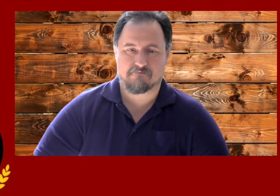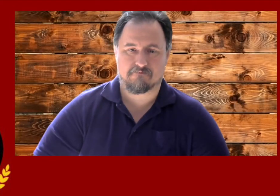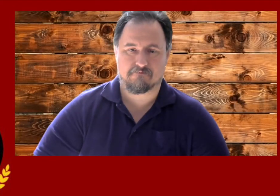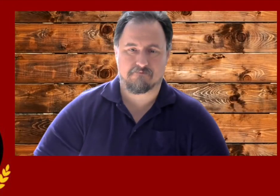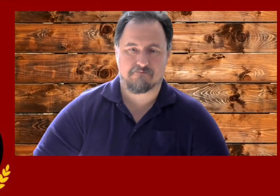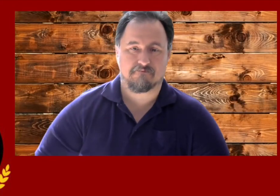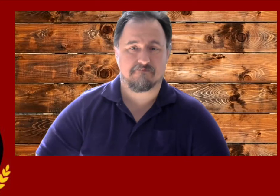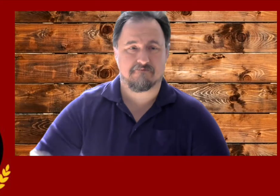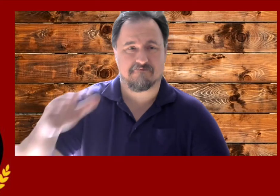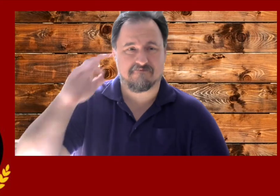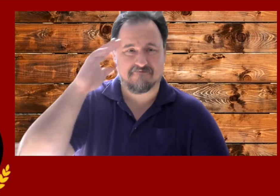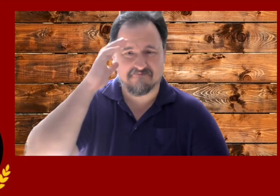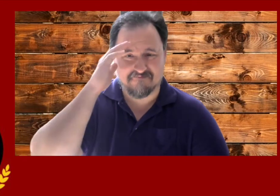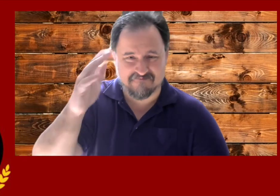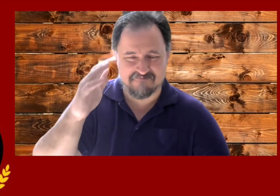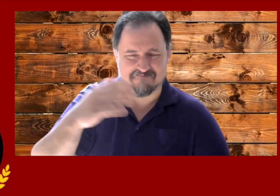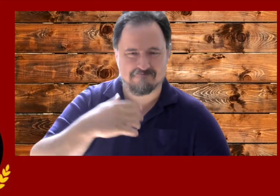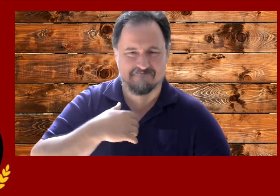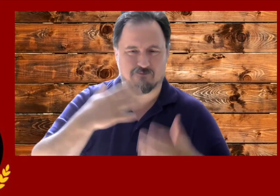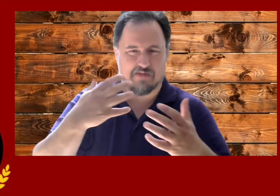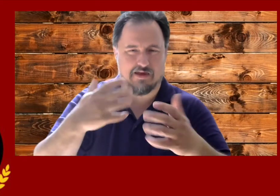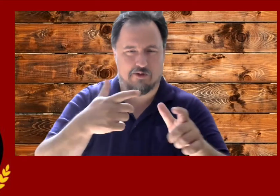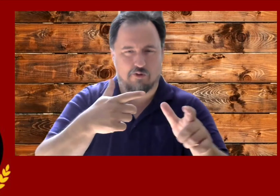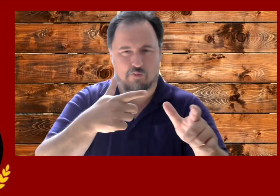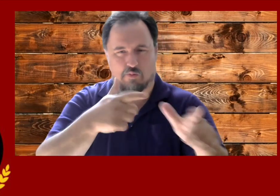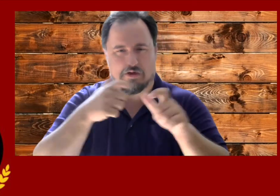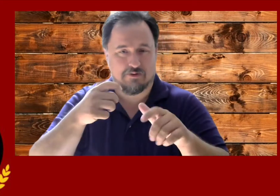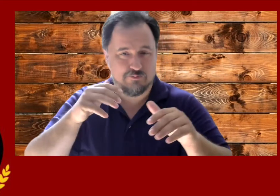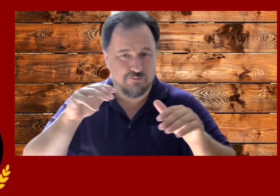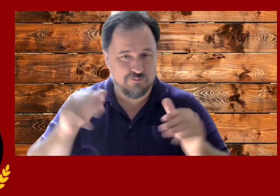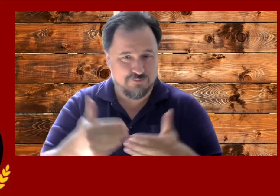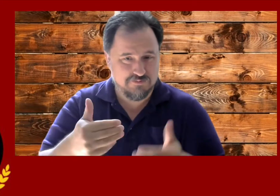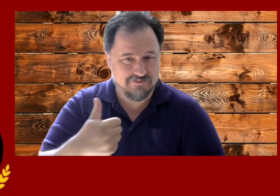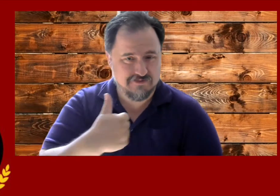Hello. I just wanted to do a quick introduction of myself.